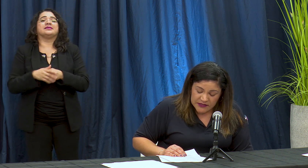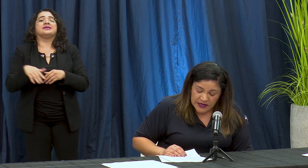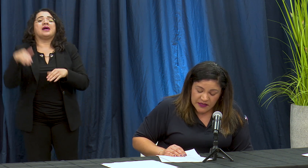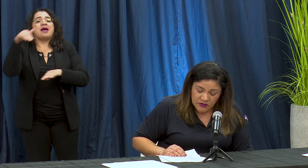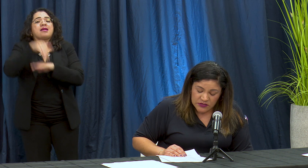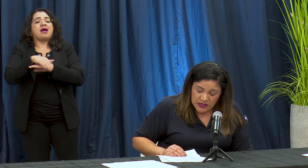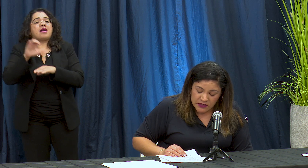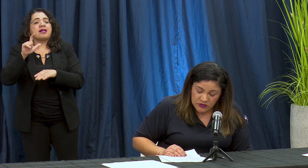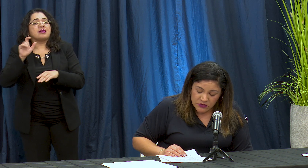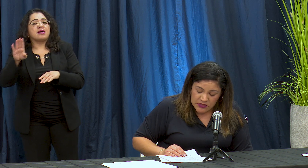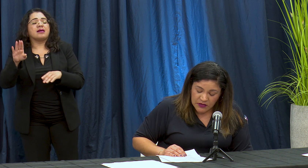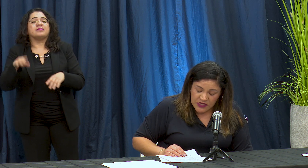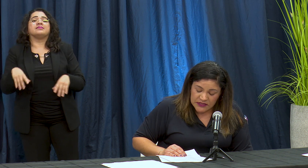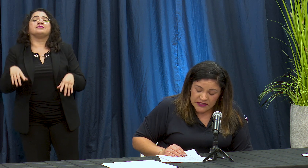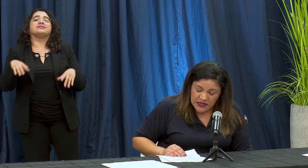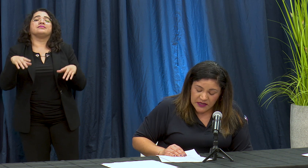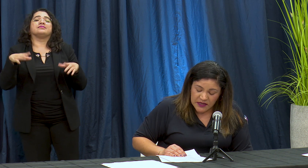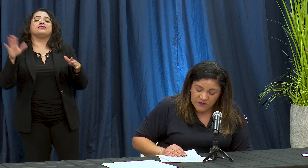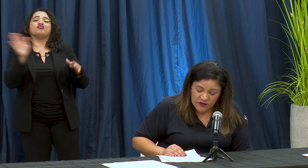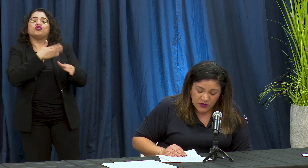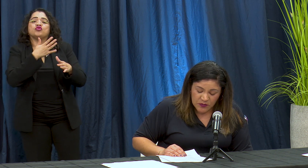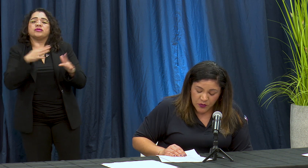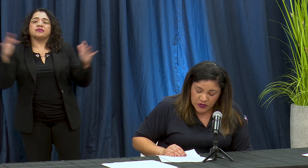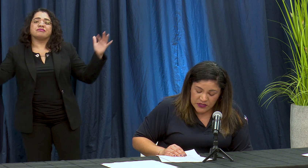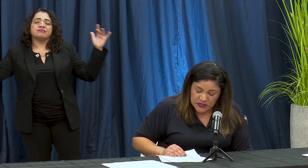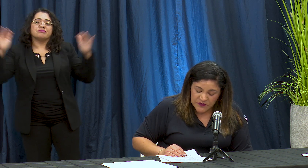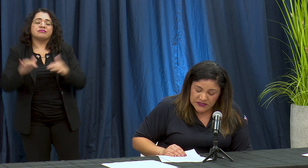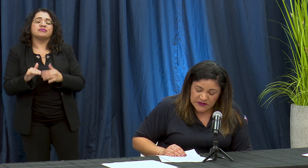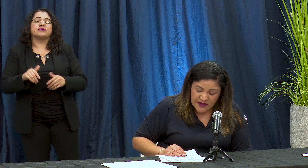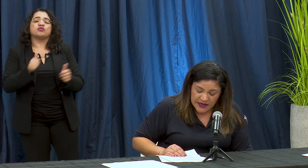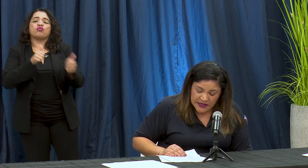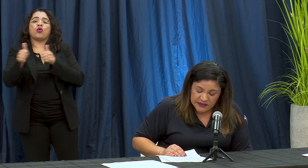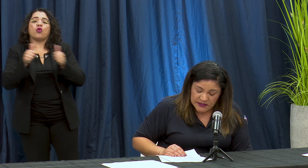salad akin ciertos Audencia en vivo des portes festivals